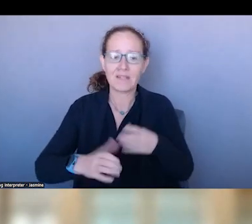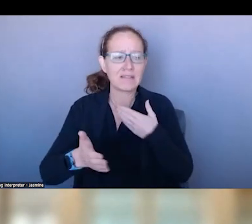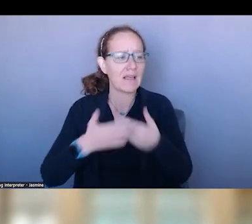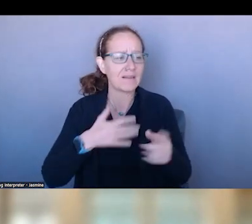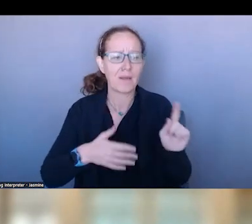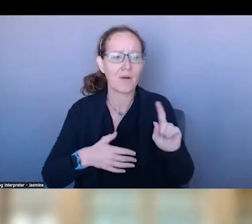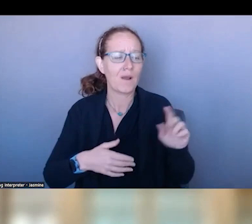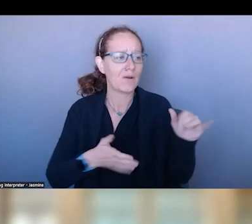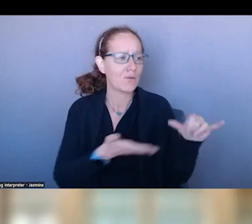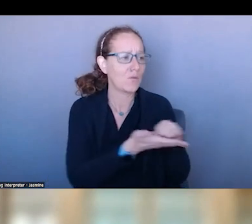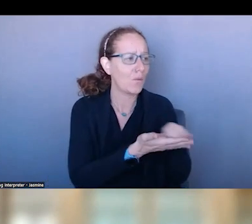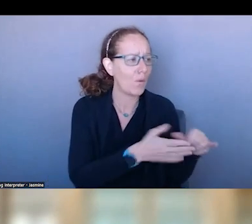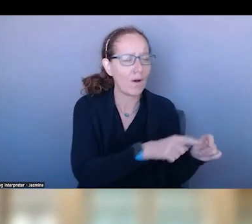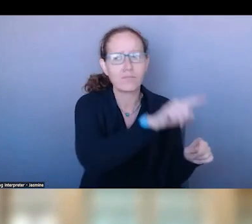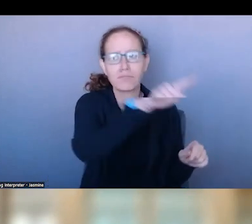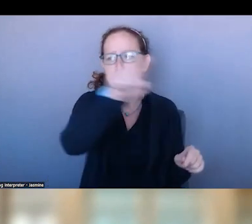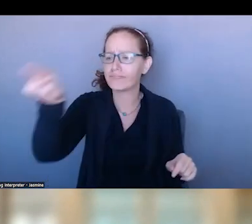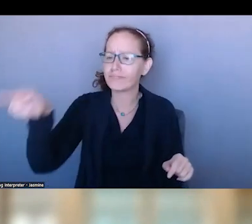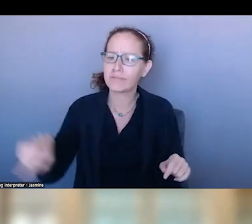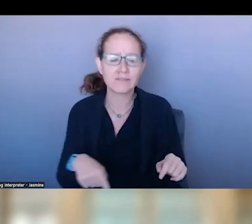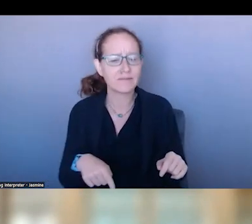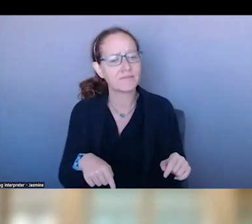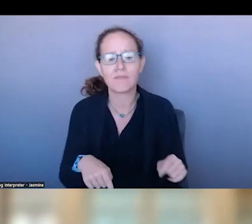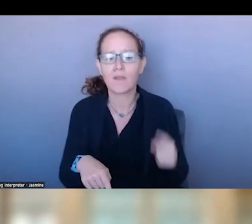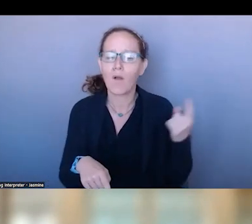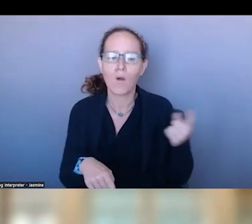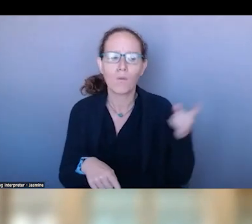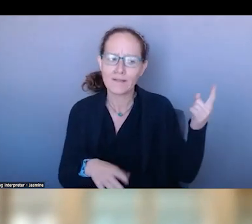HAVE TO SAY WHERE IS IT AND WHERE IT IS.